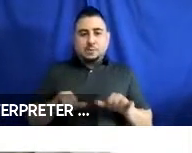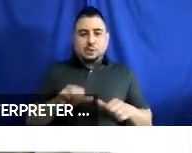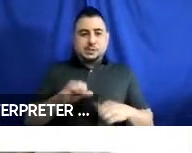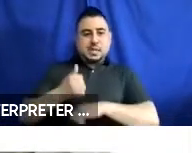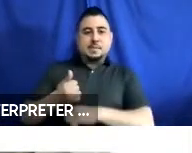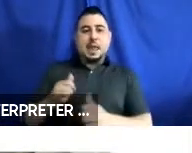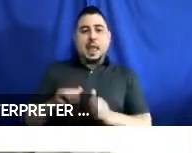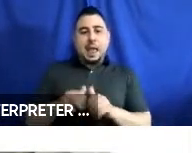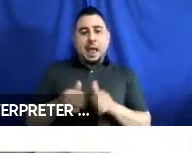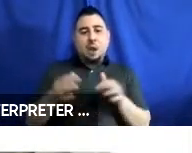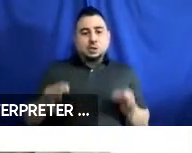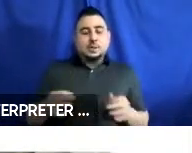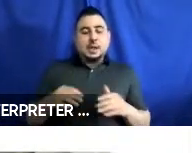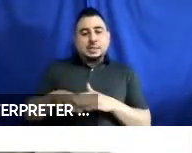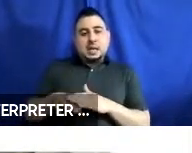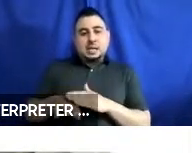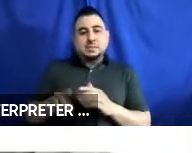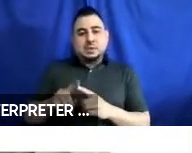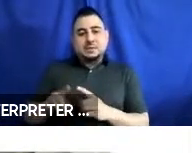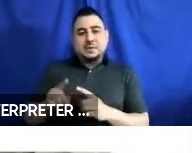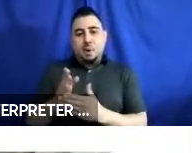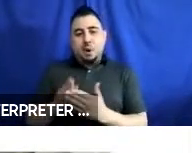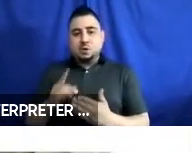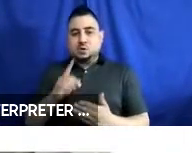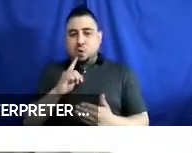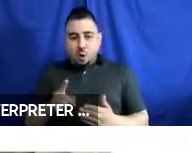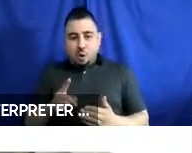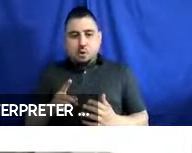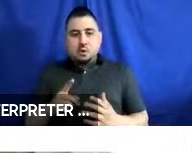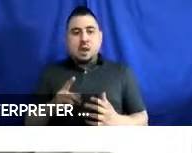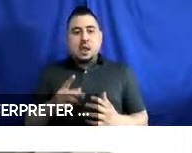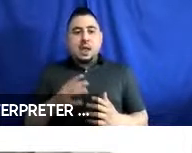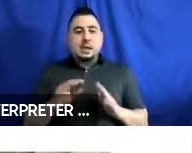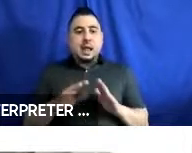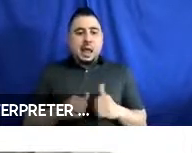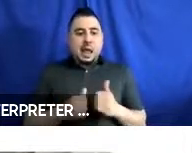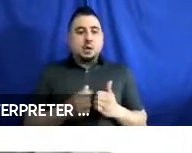how accessible different configurations are, and then, how do different bell geometries